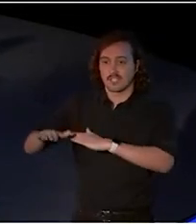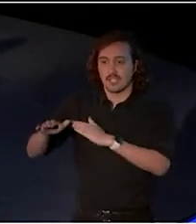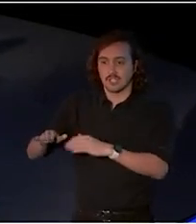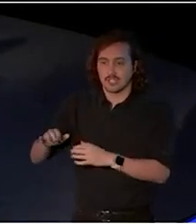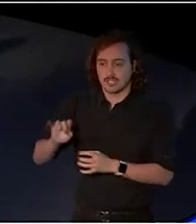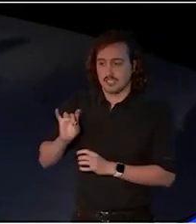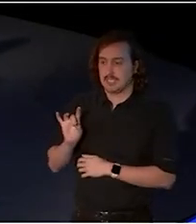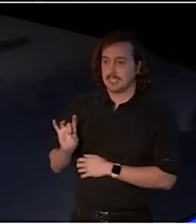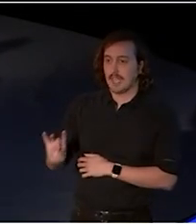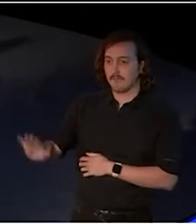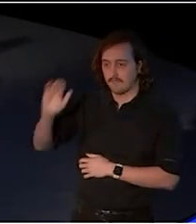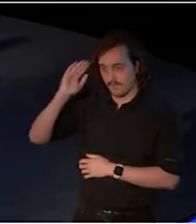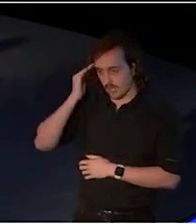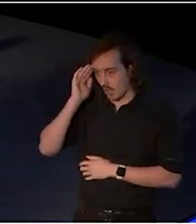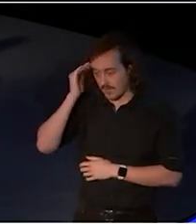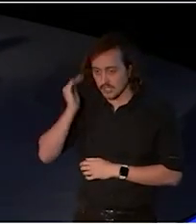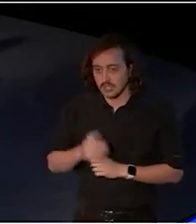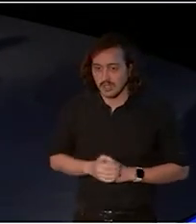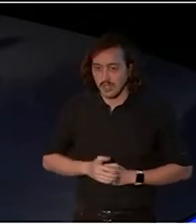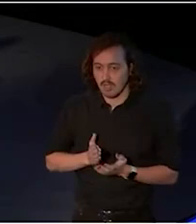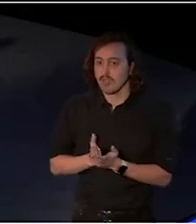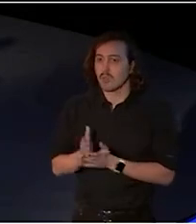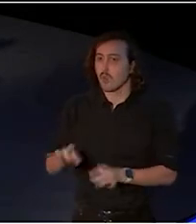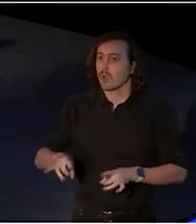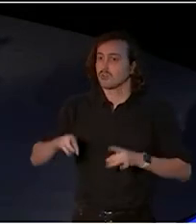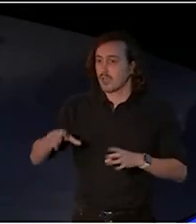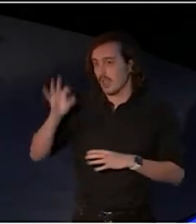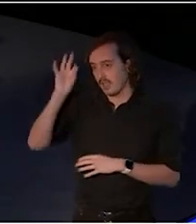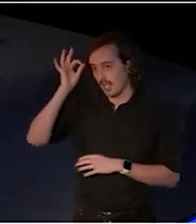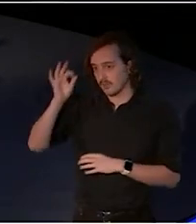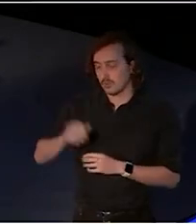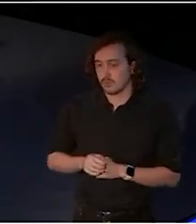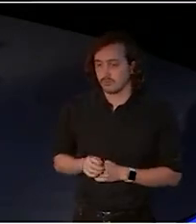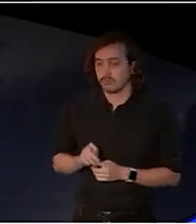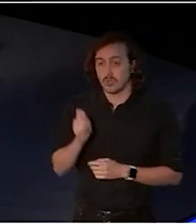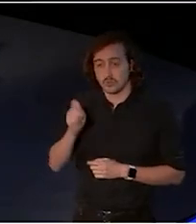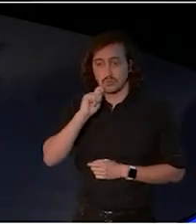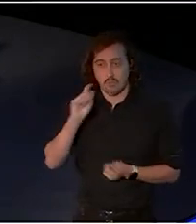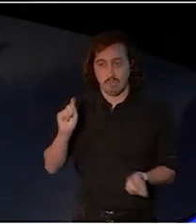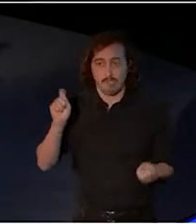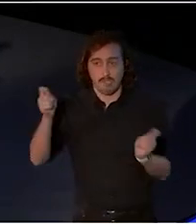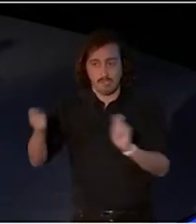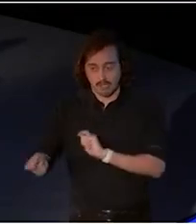the Australia Council, very soon to be Creative Australia.